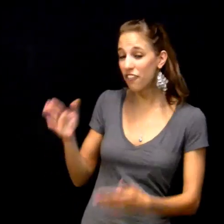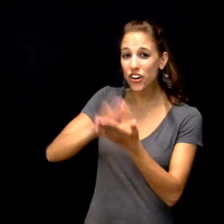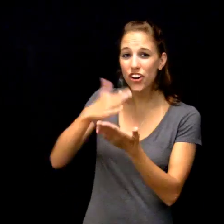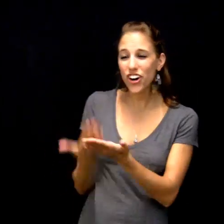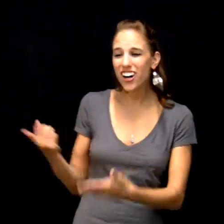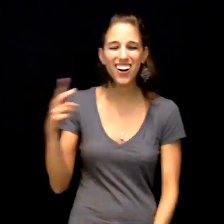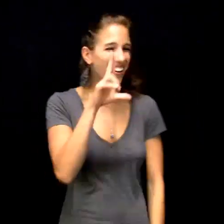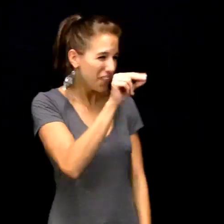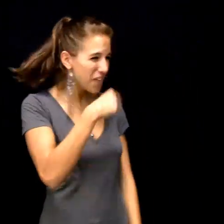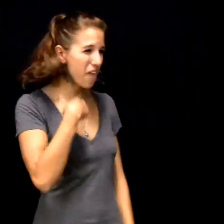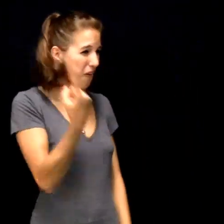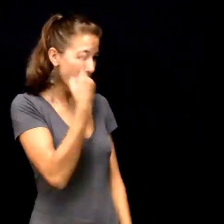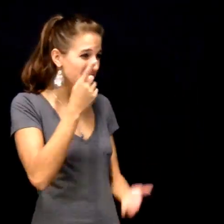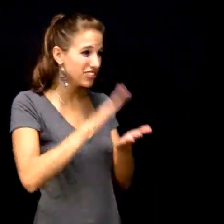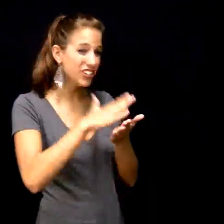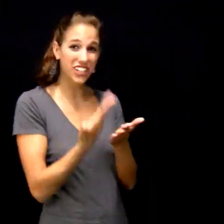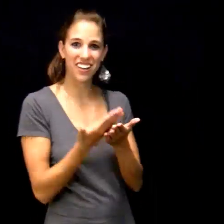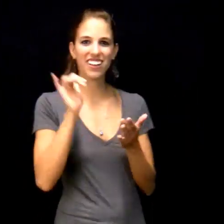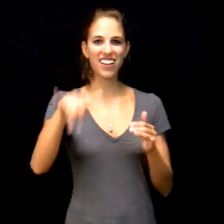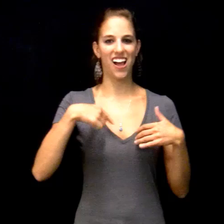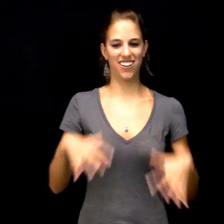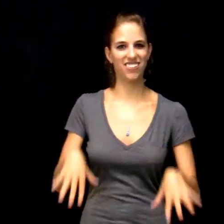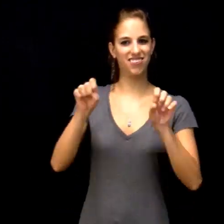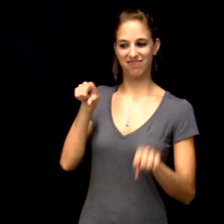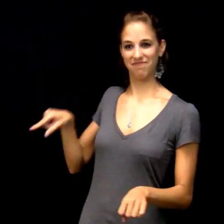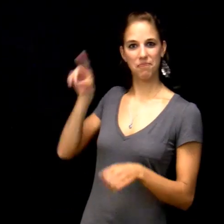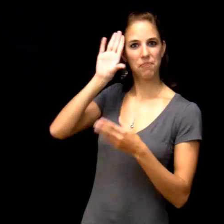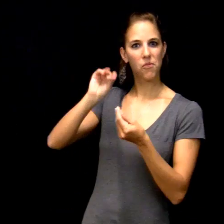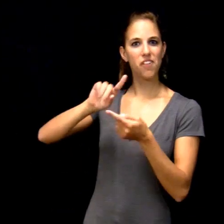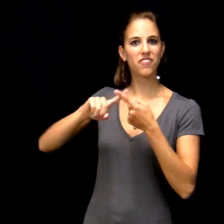conversation: “I’m sick of how you never cook.” “No, I always cook.” I imagine the surrogate in space